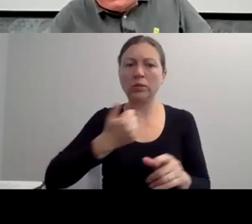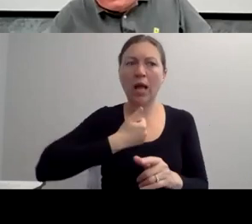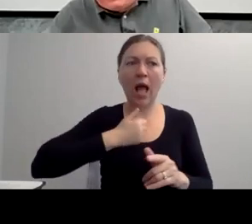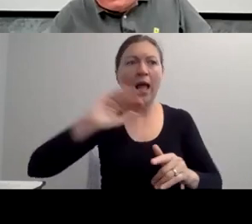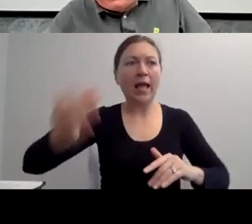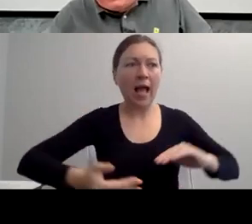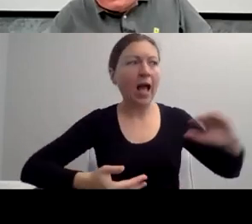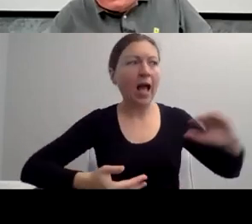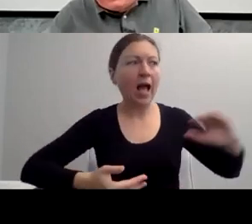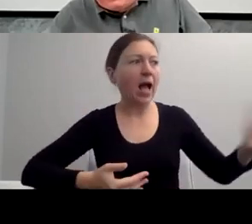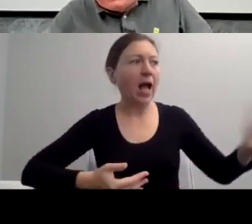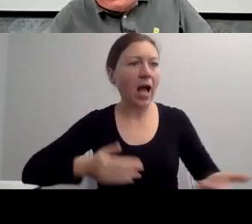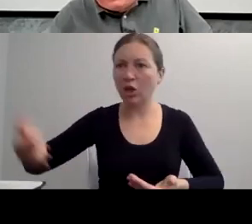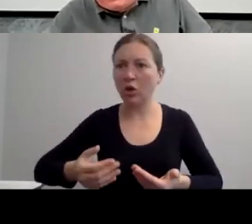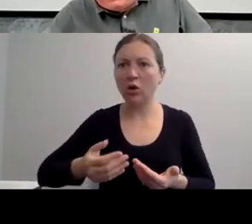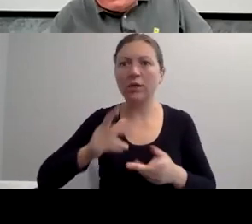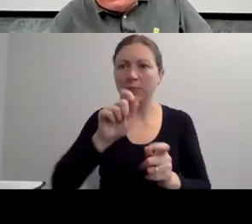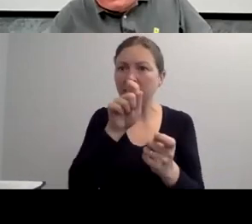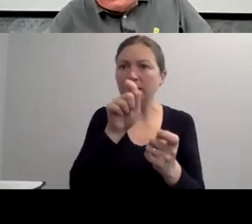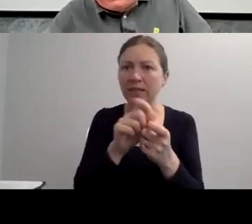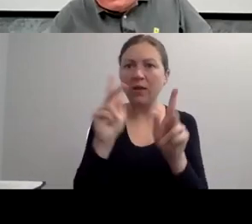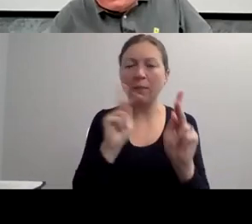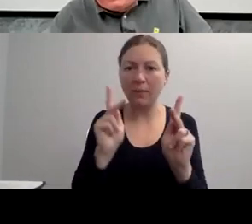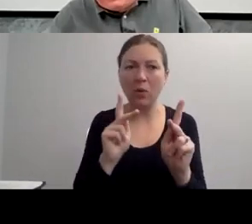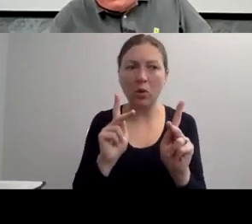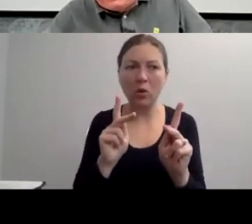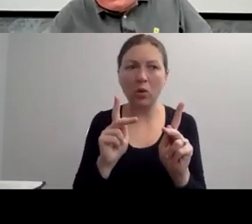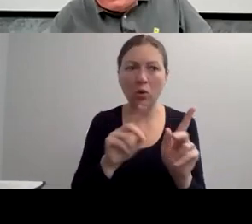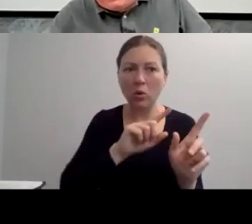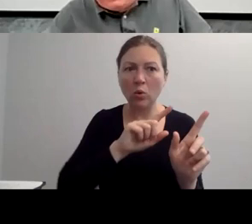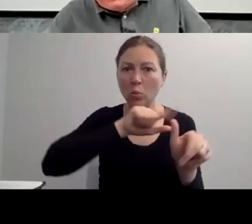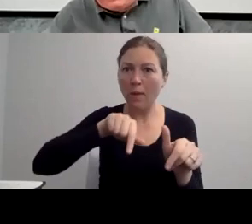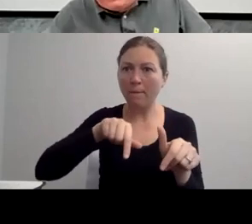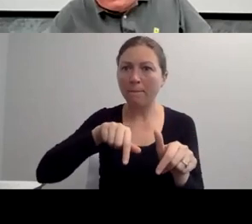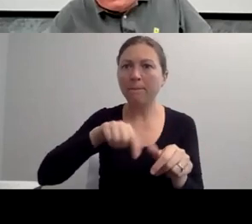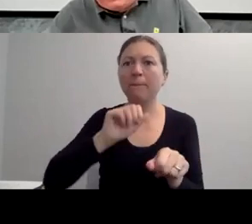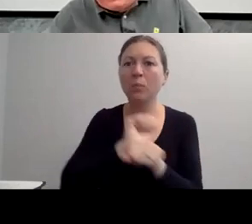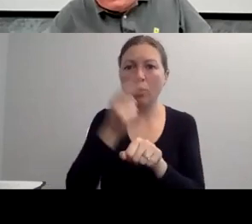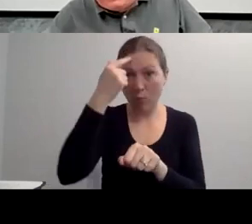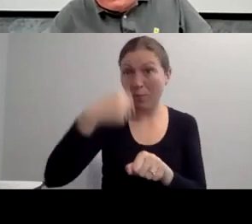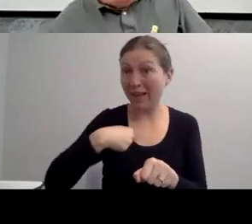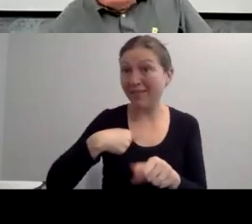ESPECIALLY IN THE CORPORATE WORLD. BUT PEOPLE WITH DISABILITIES AREN'T ALWAYS PART OF THAT CONVERSATION."